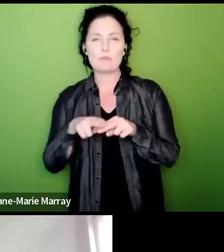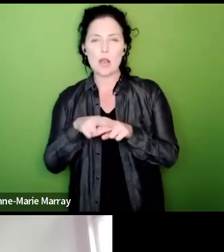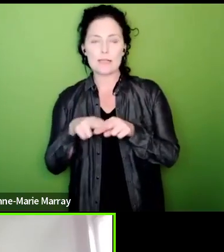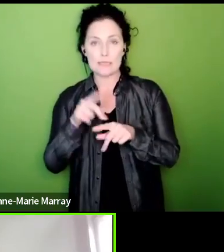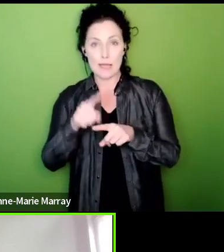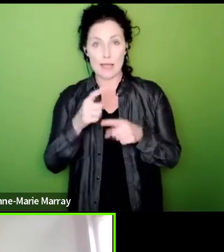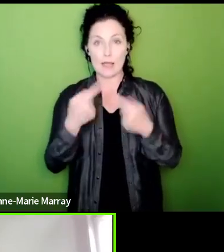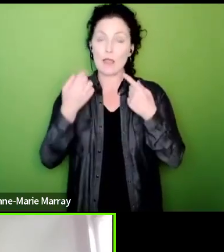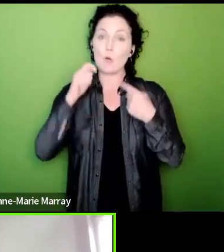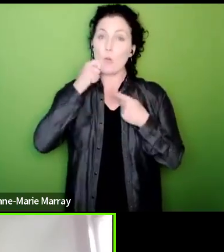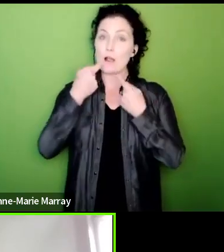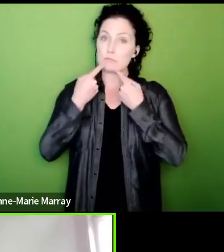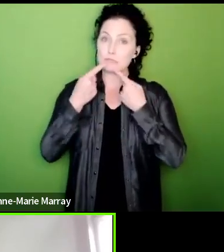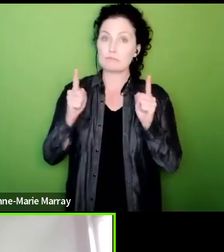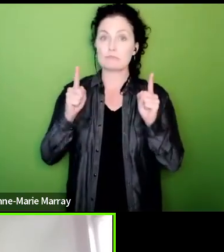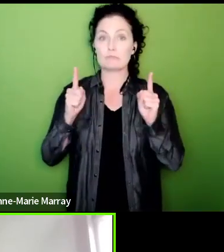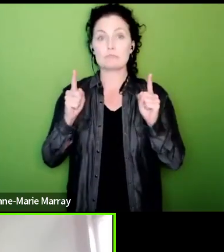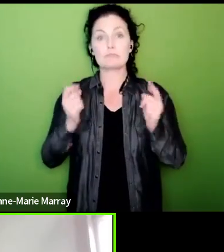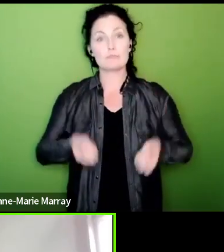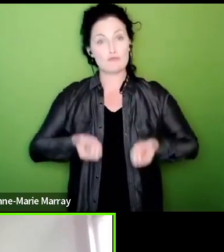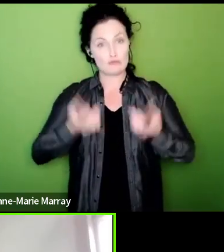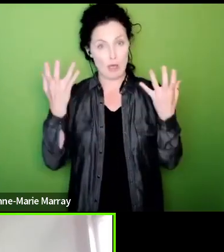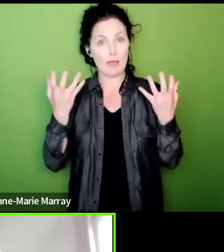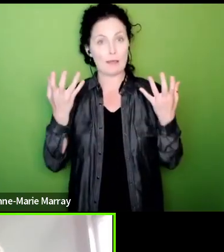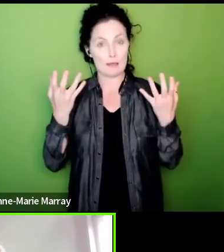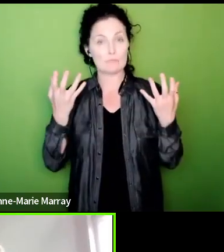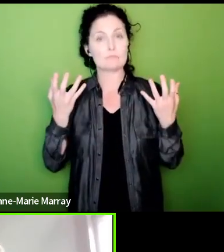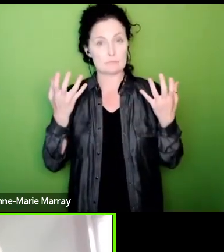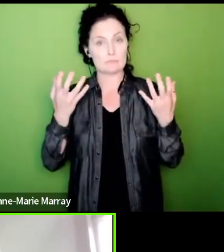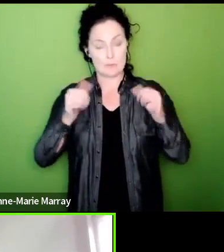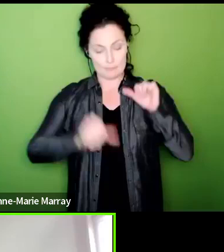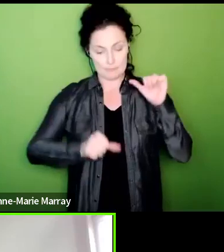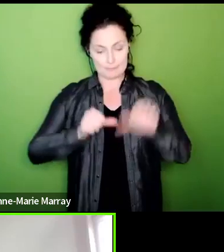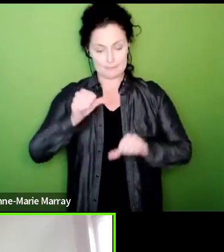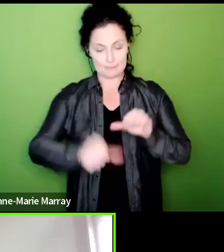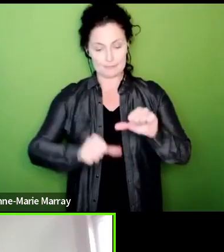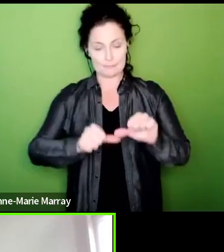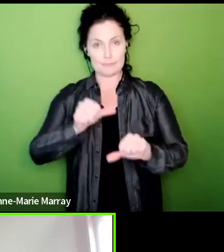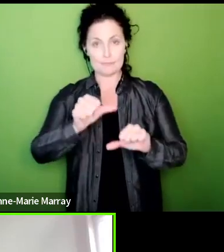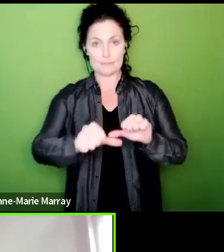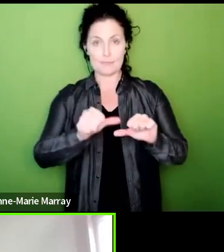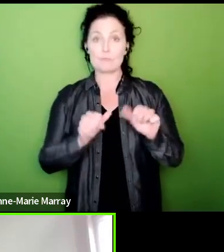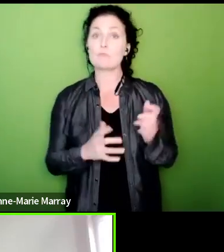industrial action that will be taken a program of industrial action following this successful